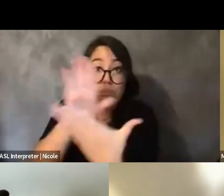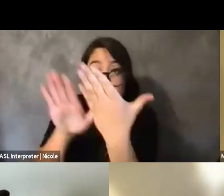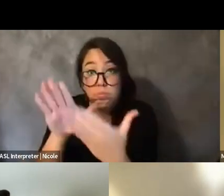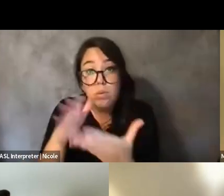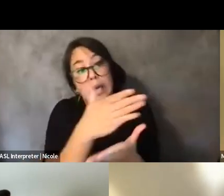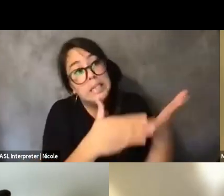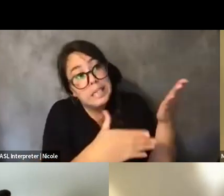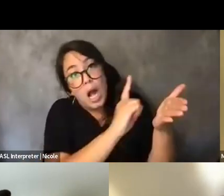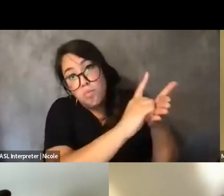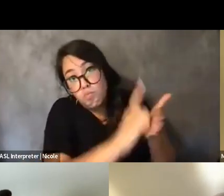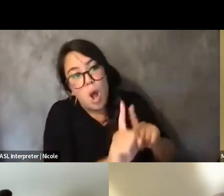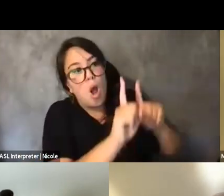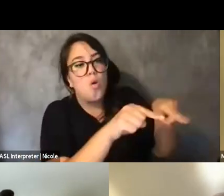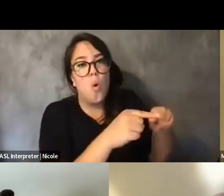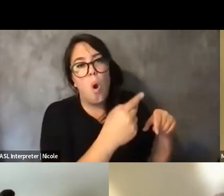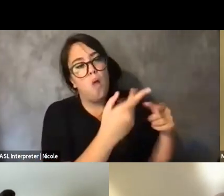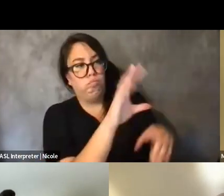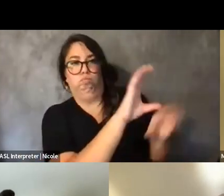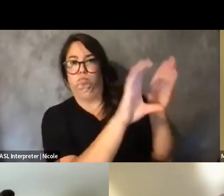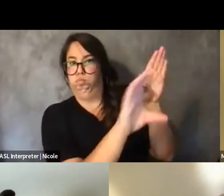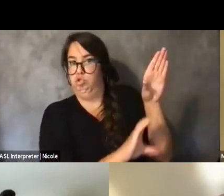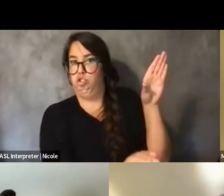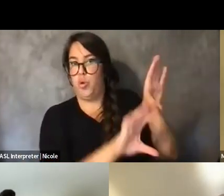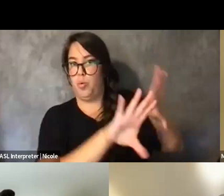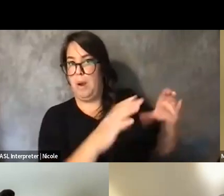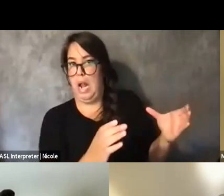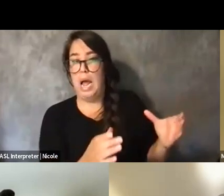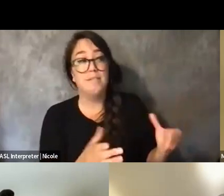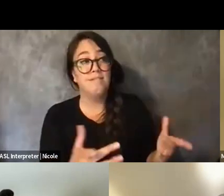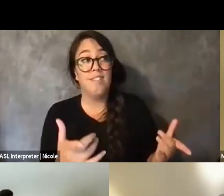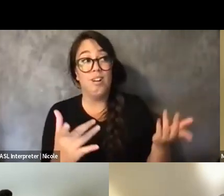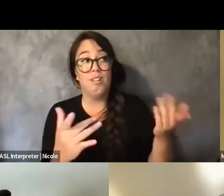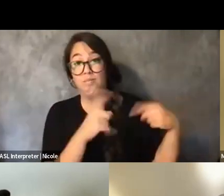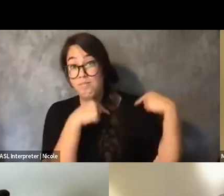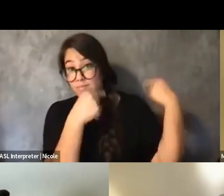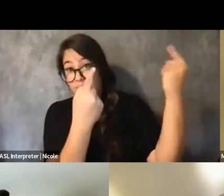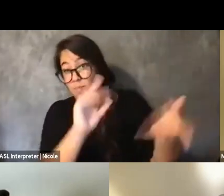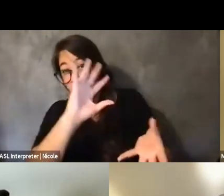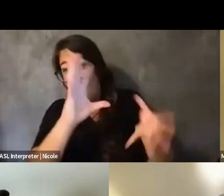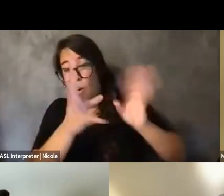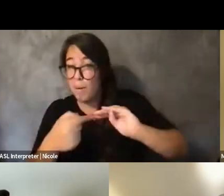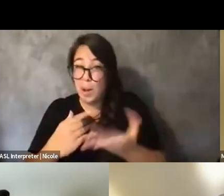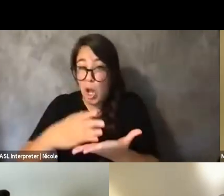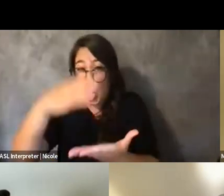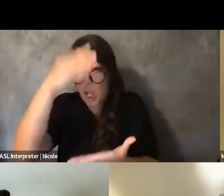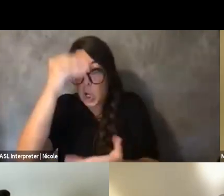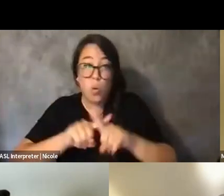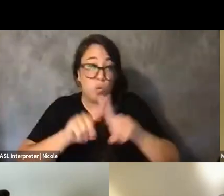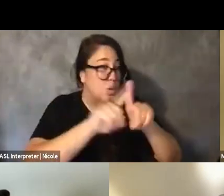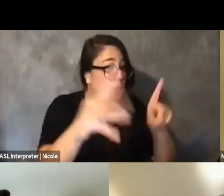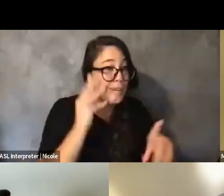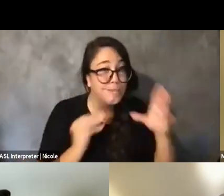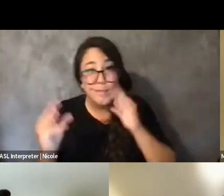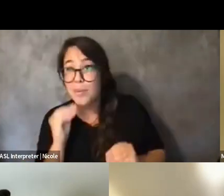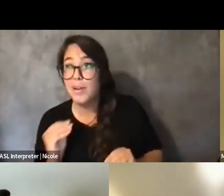And I think what I've learned from that experience, I wouldn't say is new